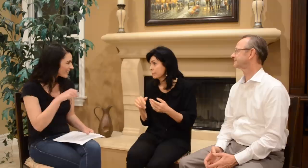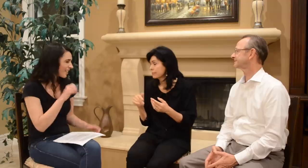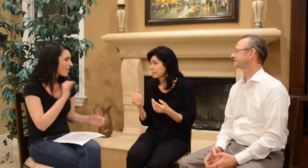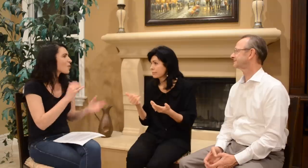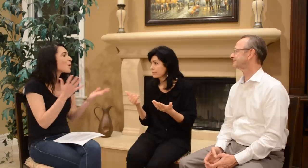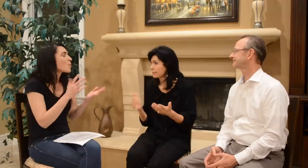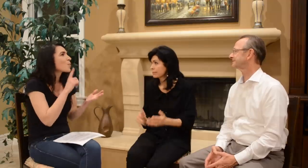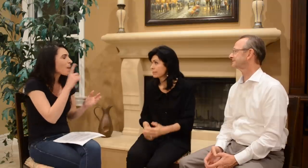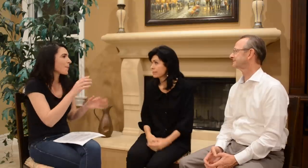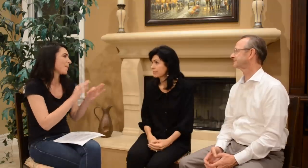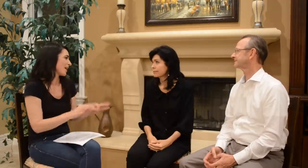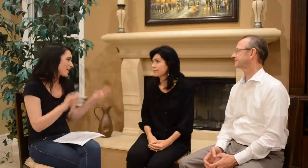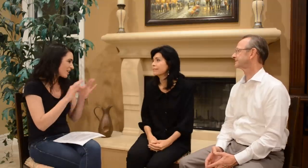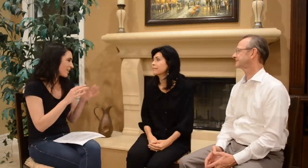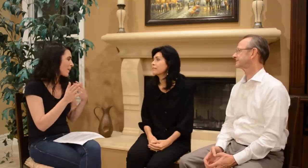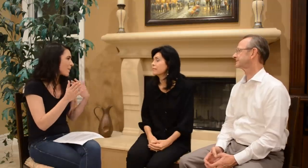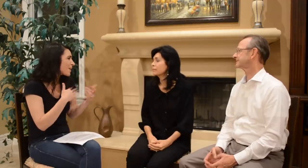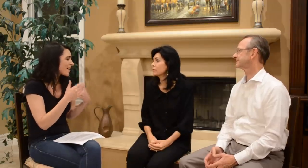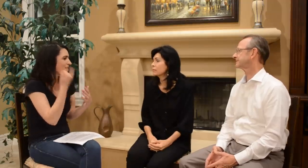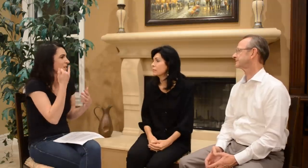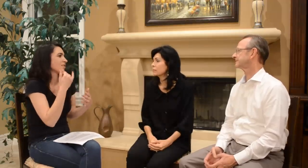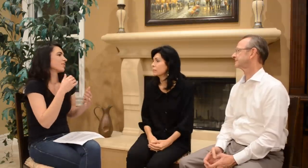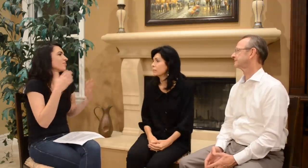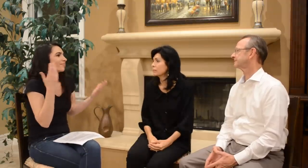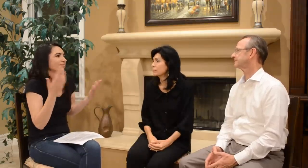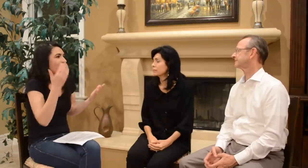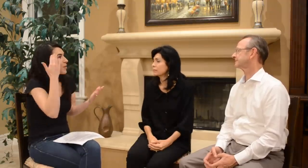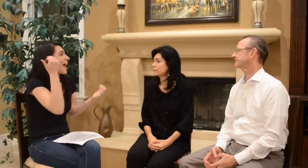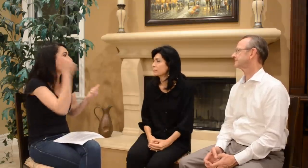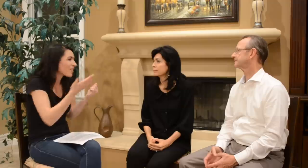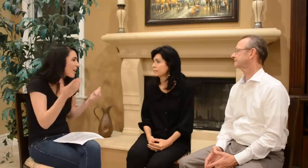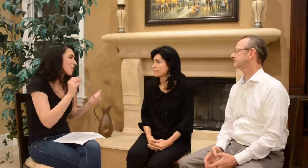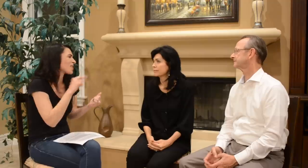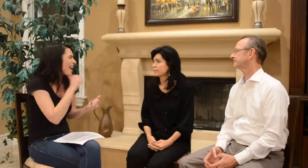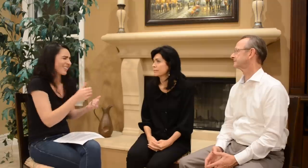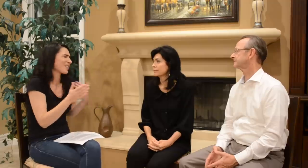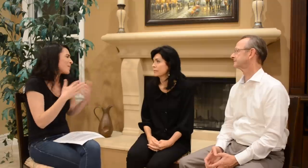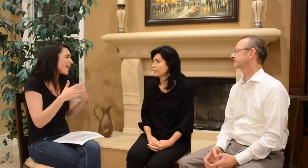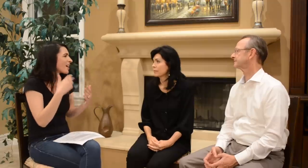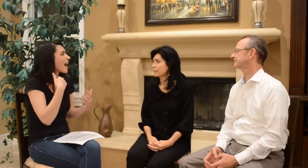Yeah, that’s what really matters… it doesn’t matter if… you know everything or not… it doesn’t really matter.